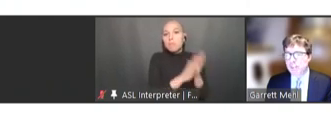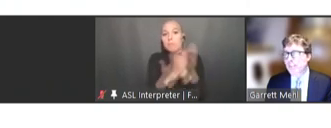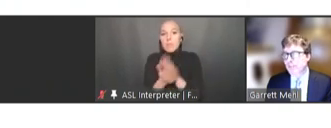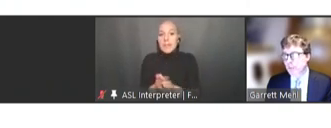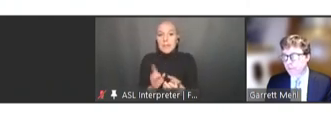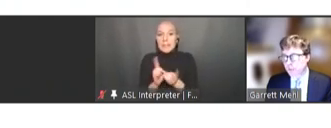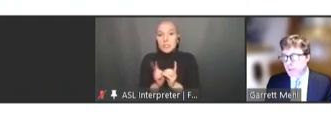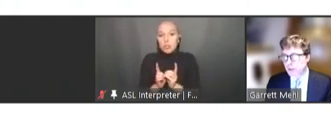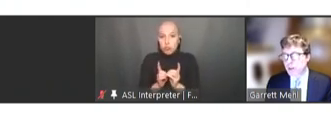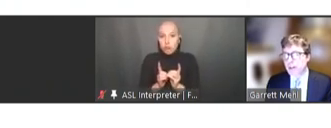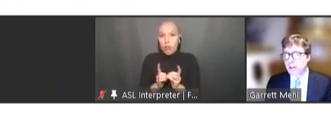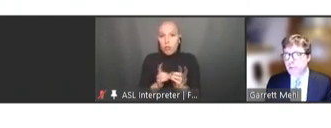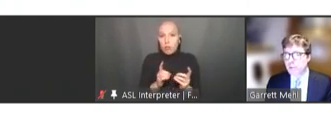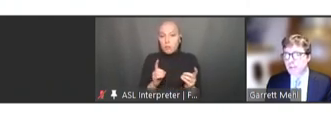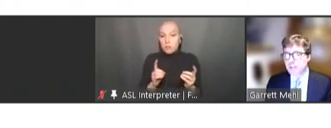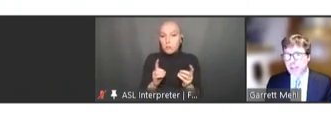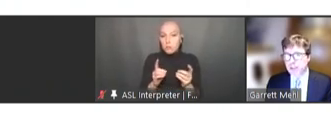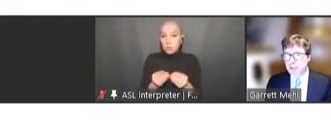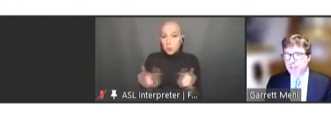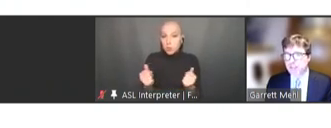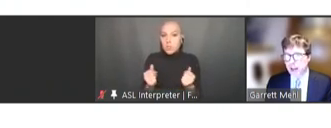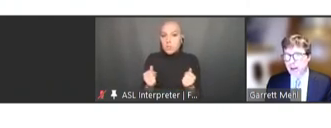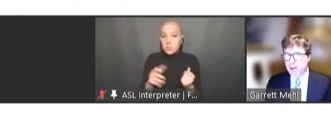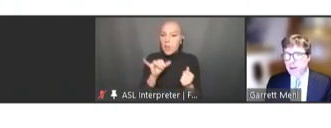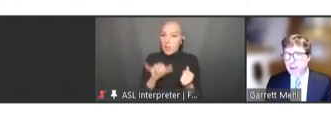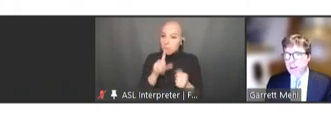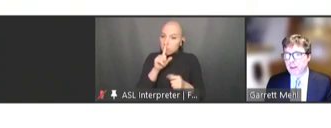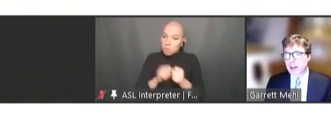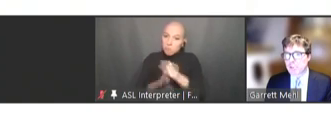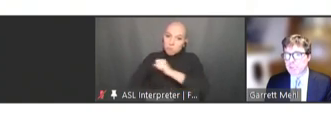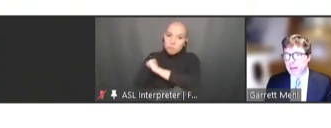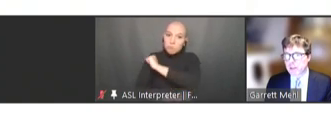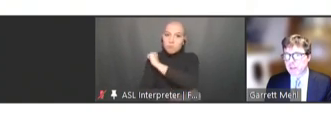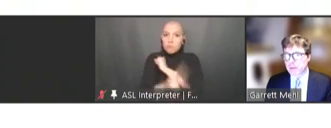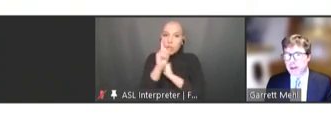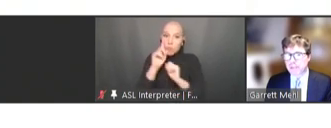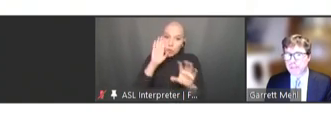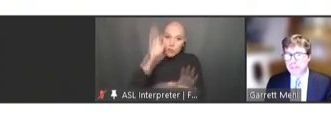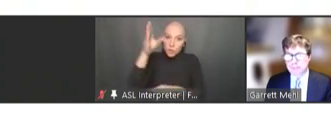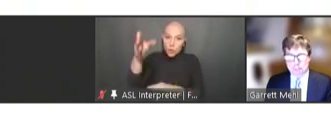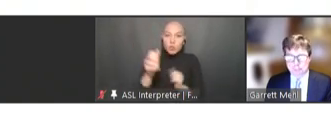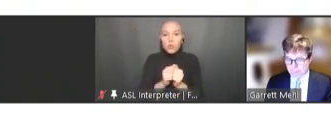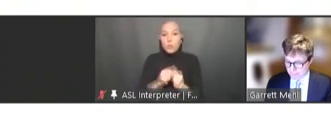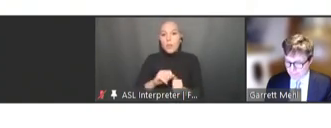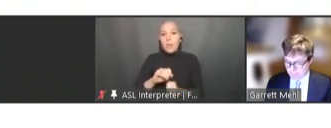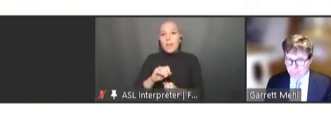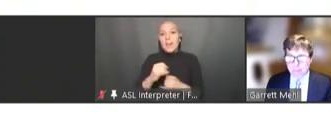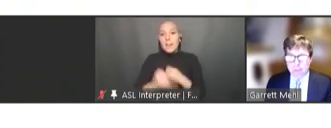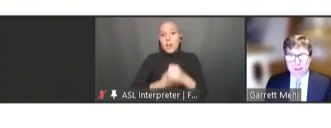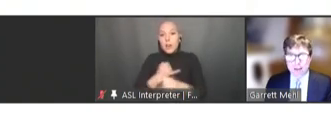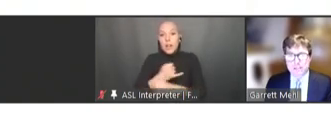for the future using the standards of FHIR and the international patient summary. Next slide.